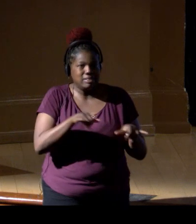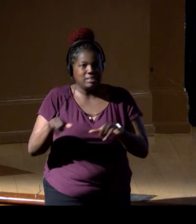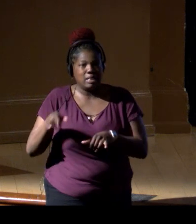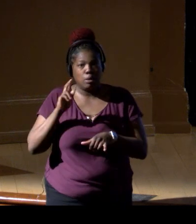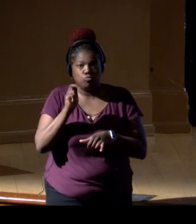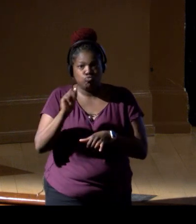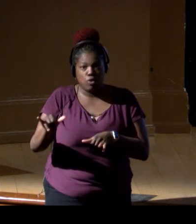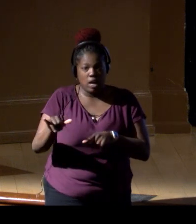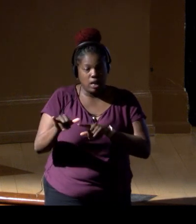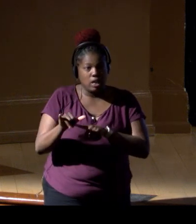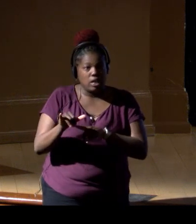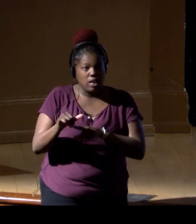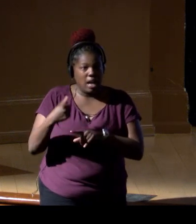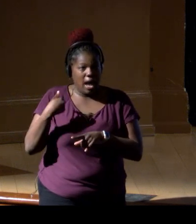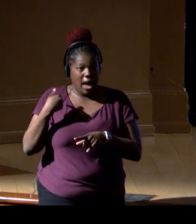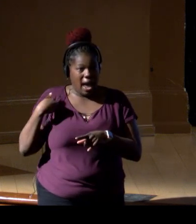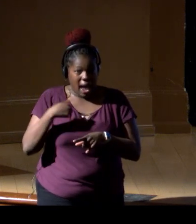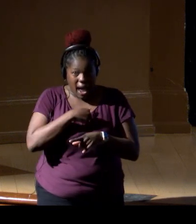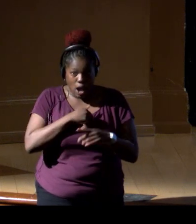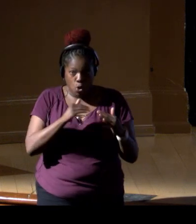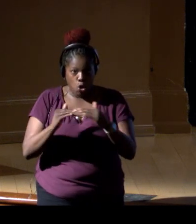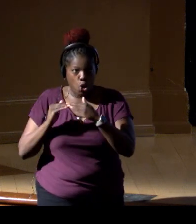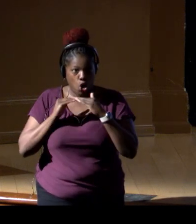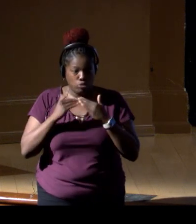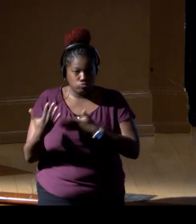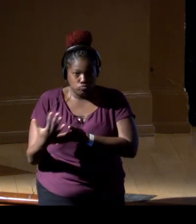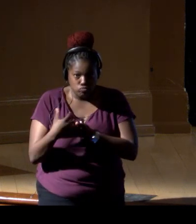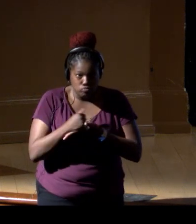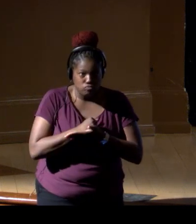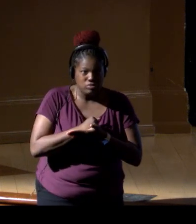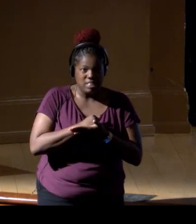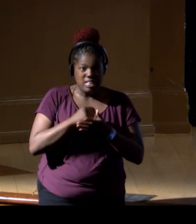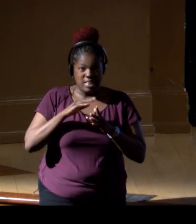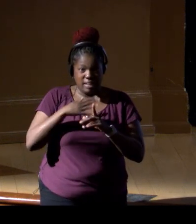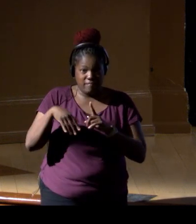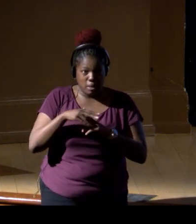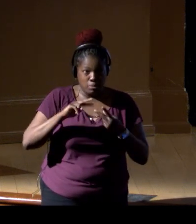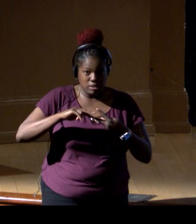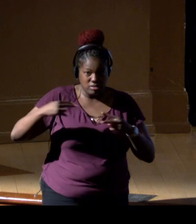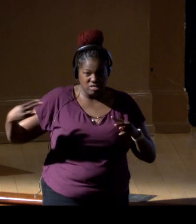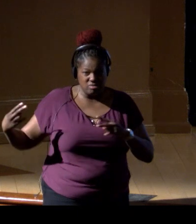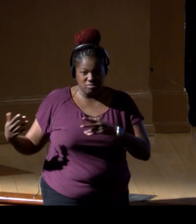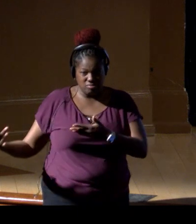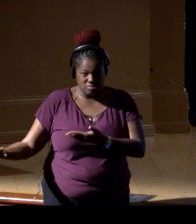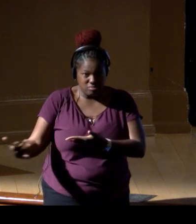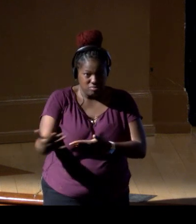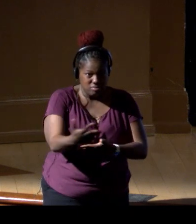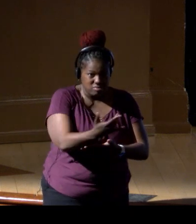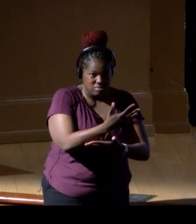So our colleagues collected environmental DNA along Corsica in places